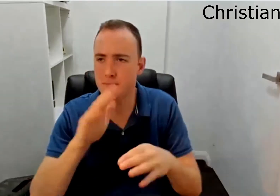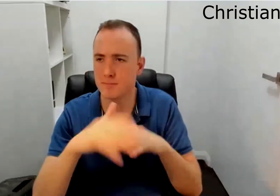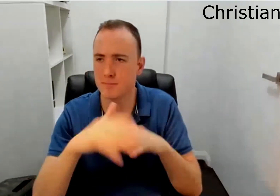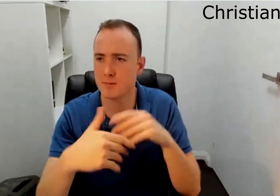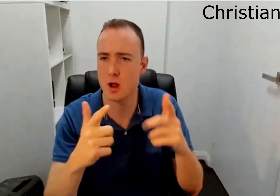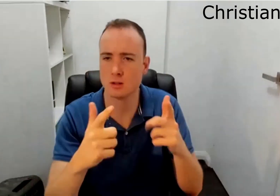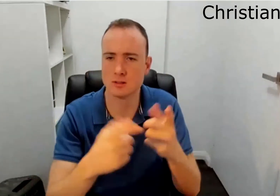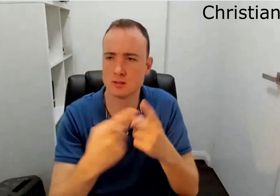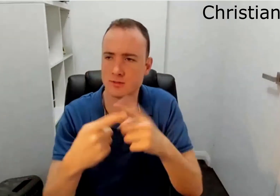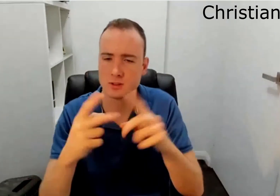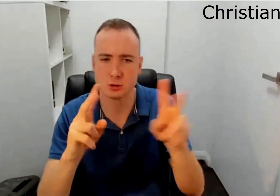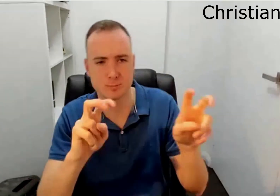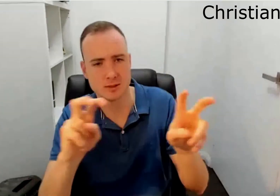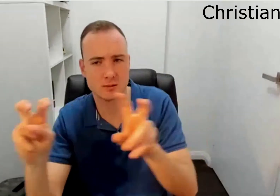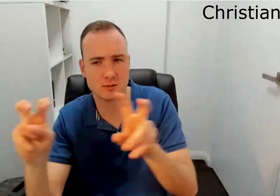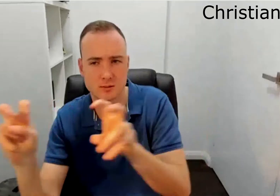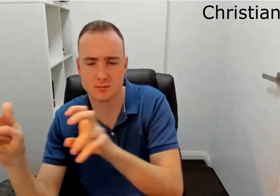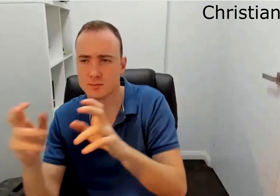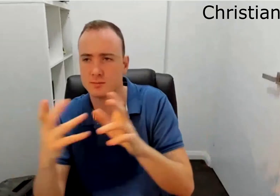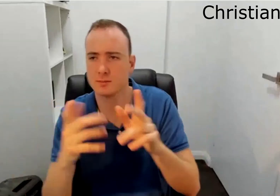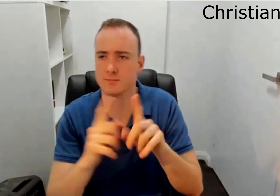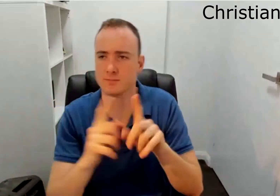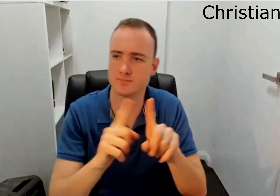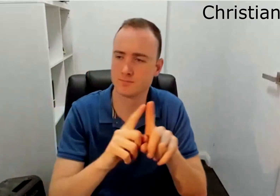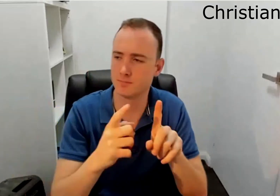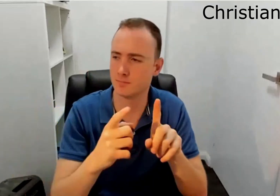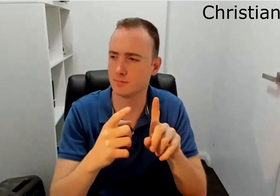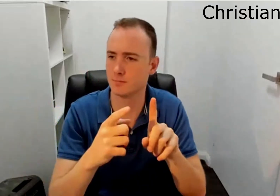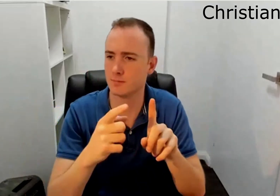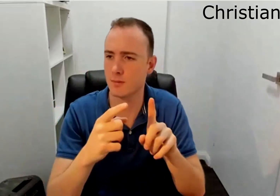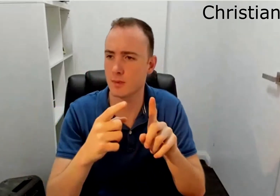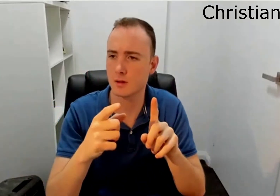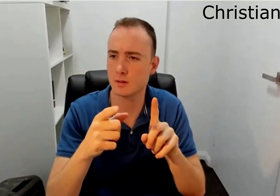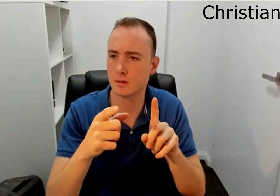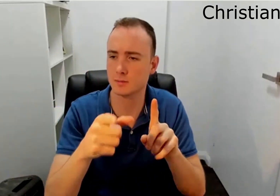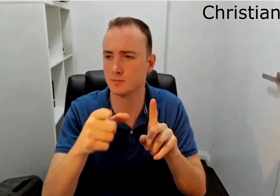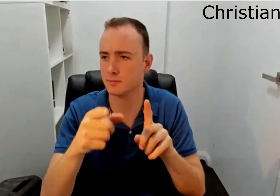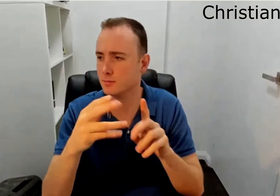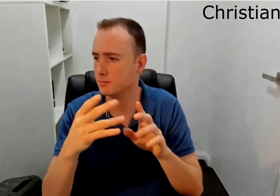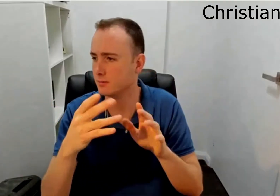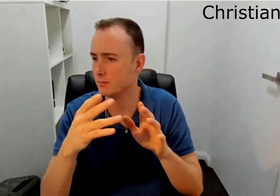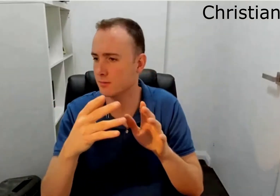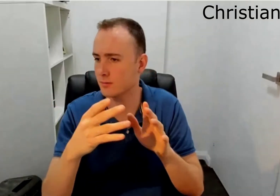Discussions to see what's current and that would range on a lot of different topics things like